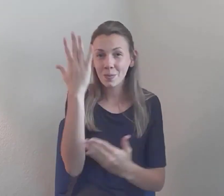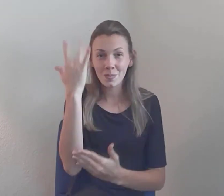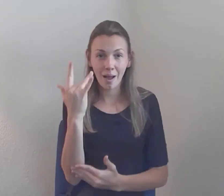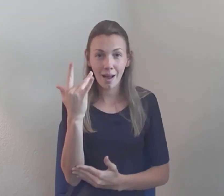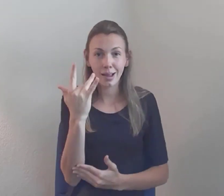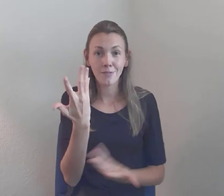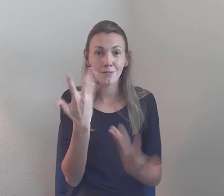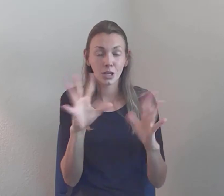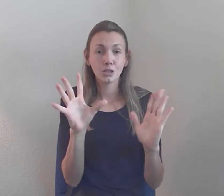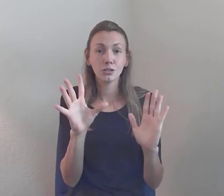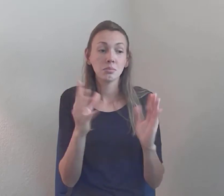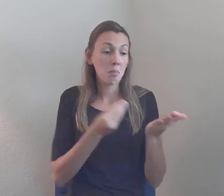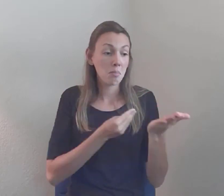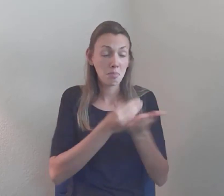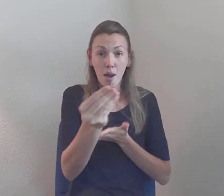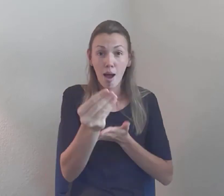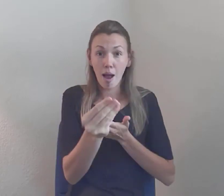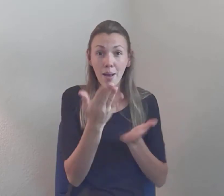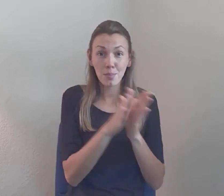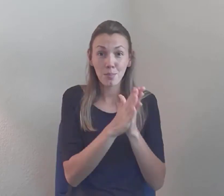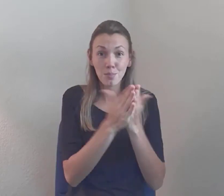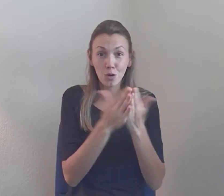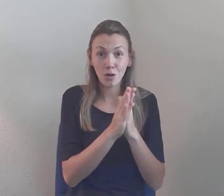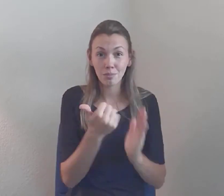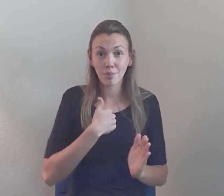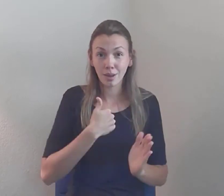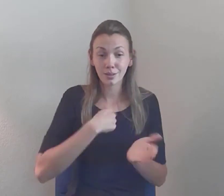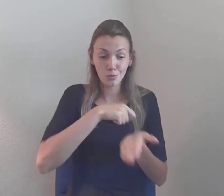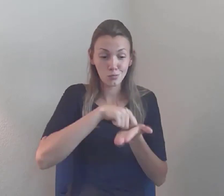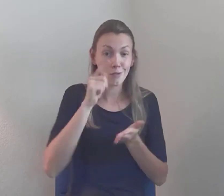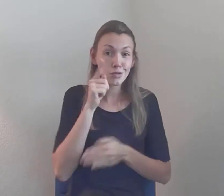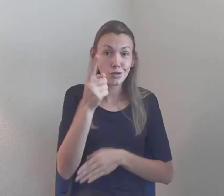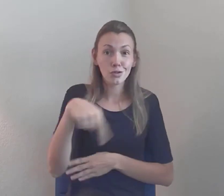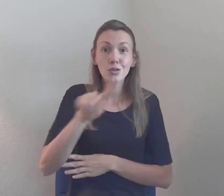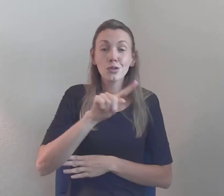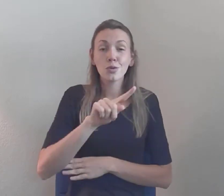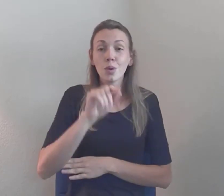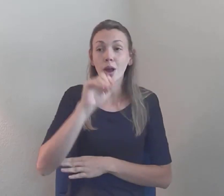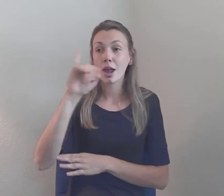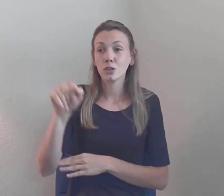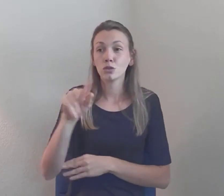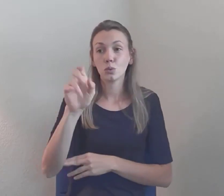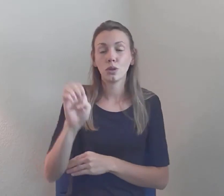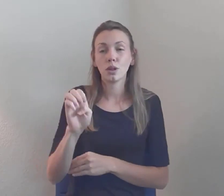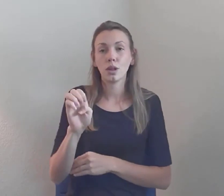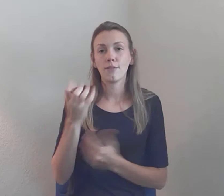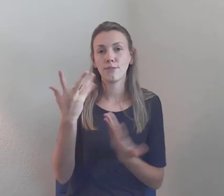and talked little bit about it in the very beginning, as Julie says, called: "I Can't Swim, But I Haven't Drown yet -Notes From